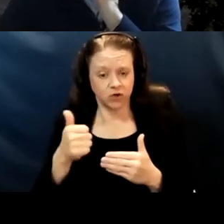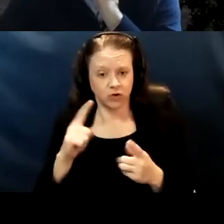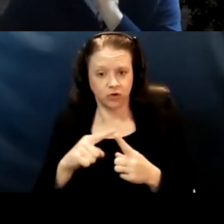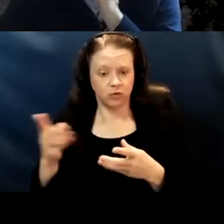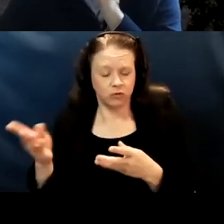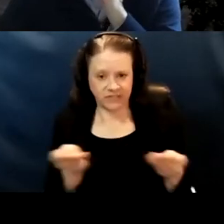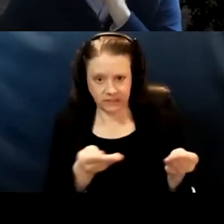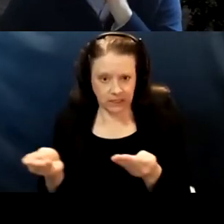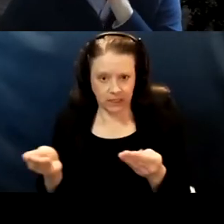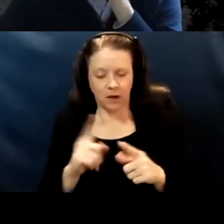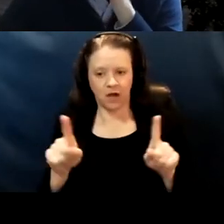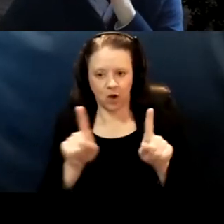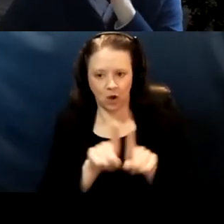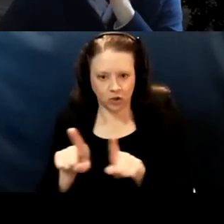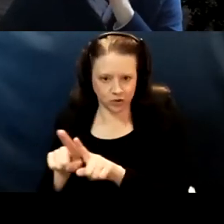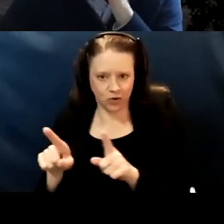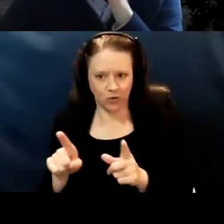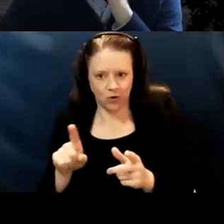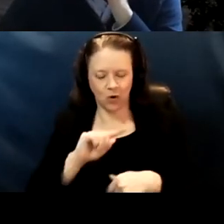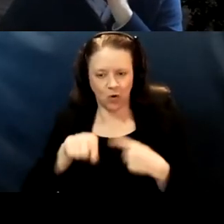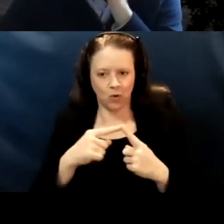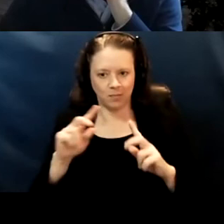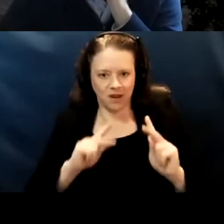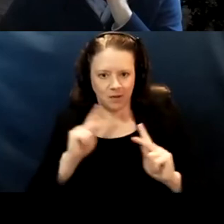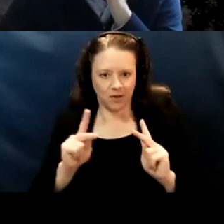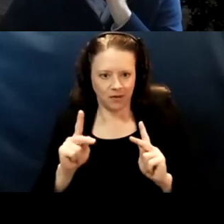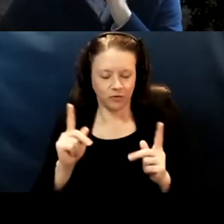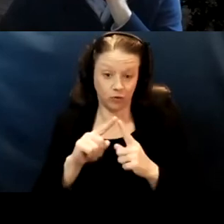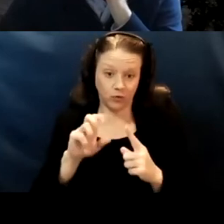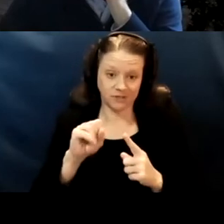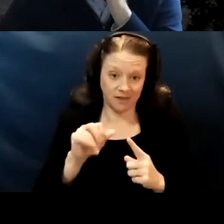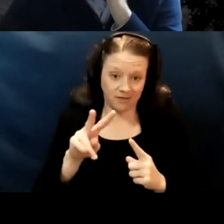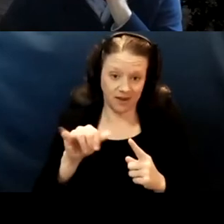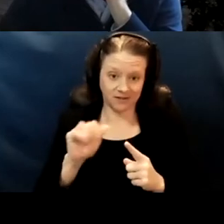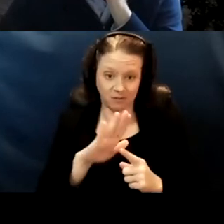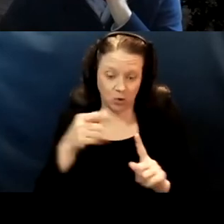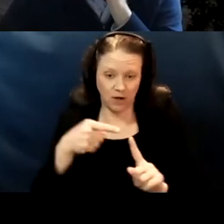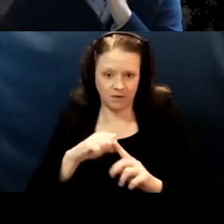but it's also when people are to Sylvia at your point earlier, like if people are already hesitant,